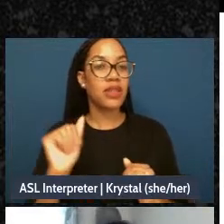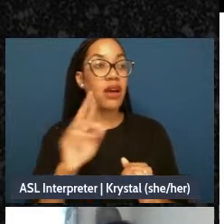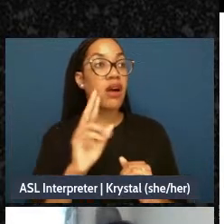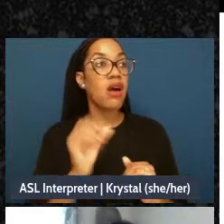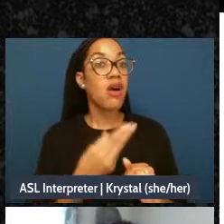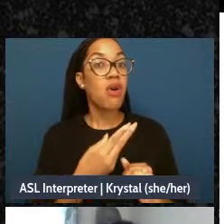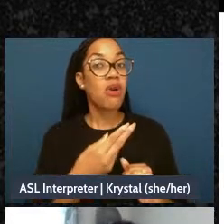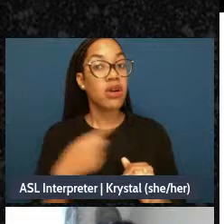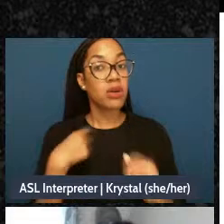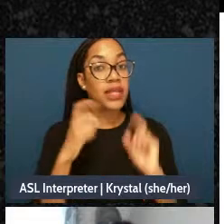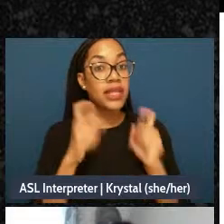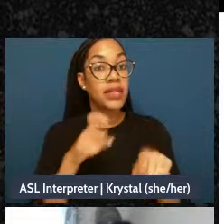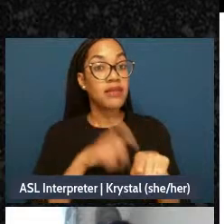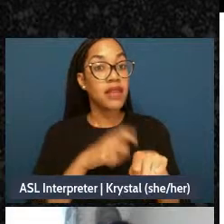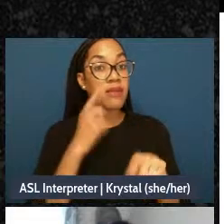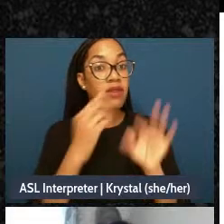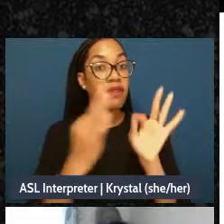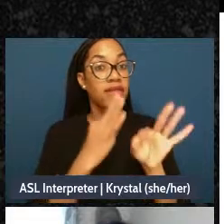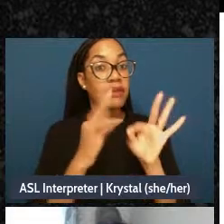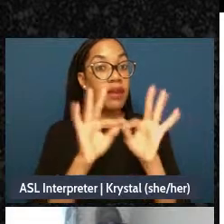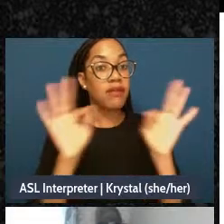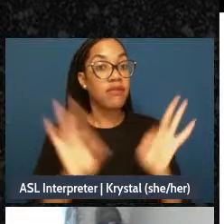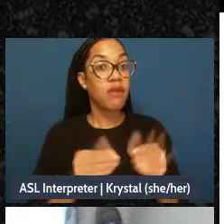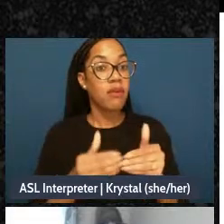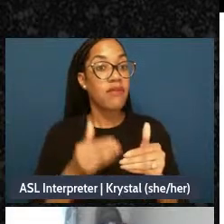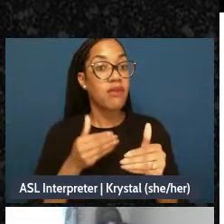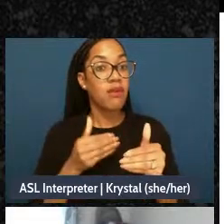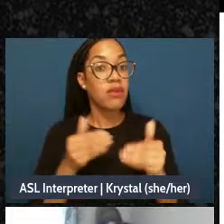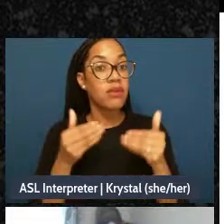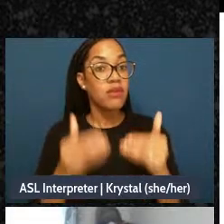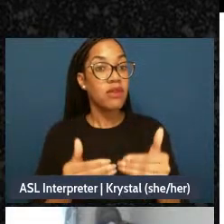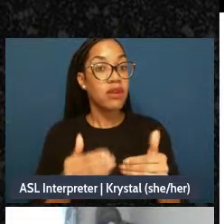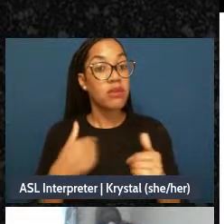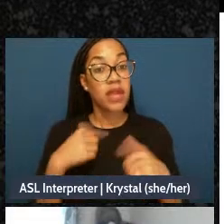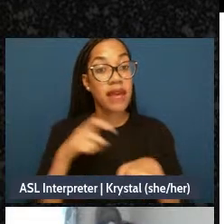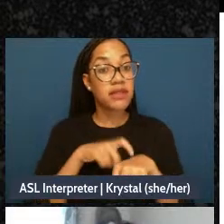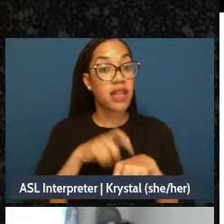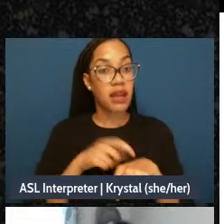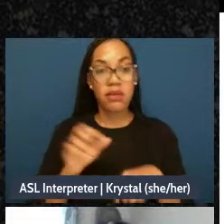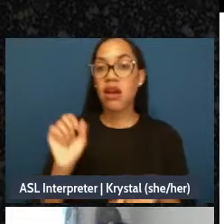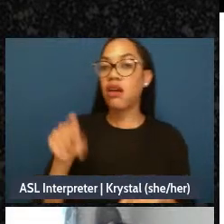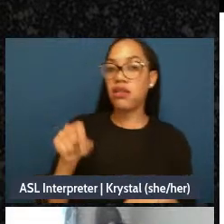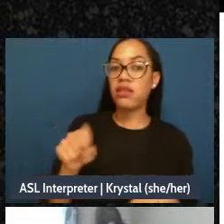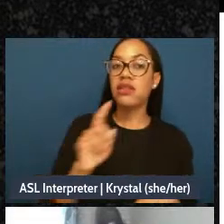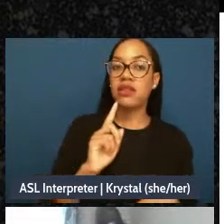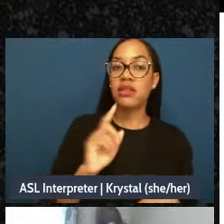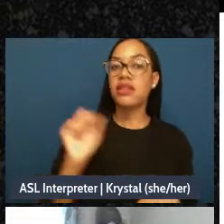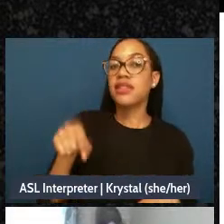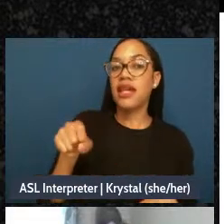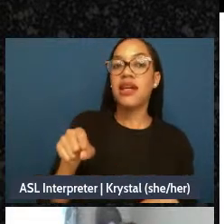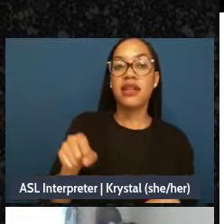to do the feedback form before we move on. I think we do have time, yes okay let's go back to the